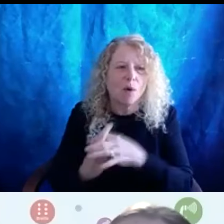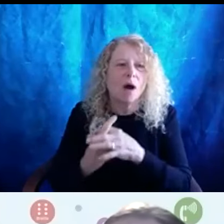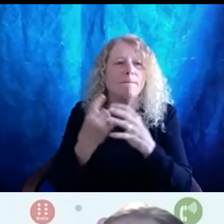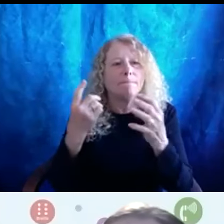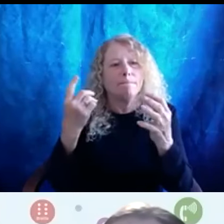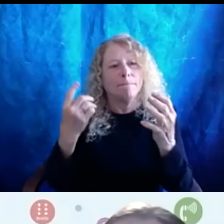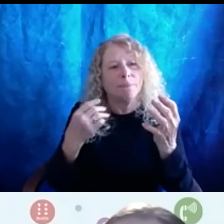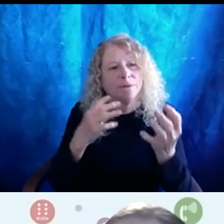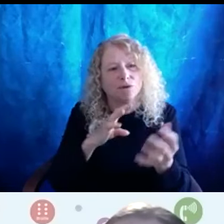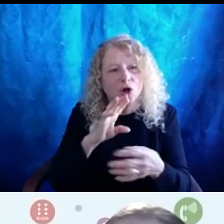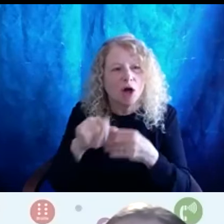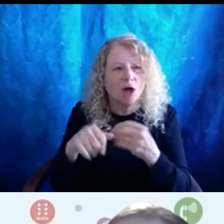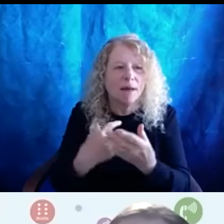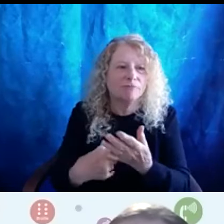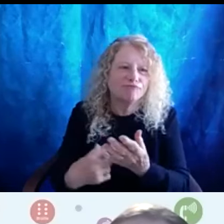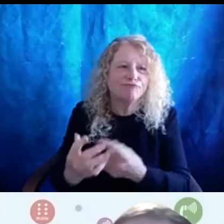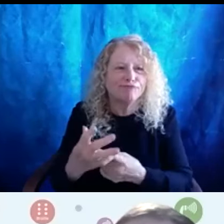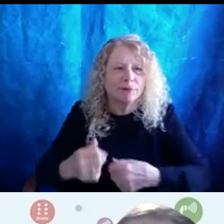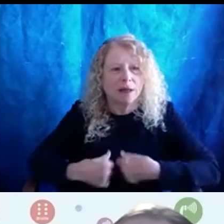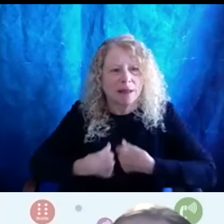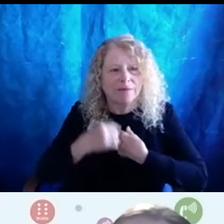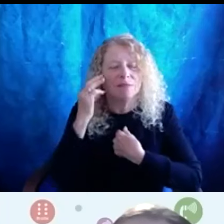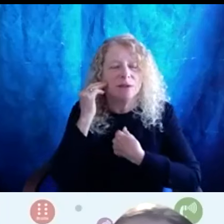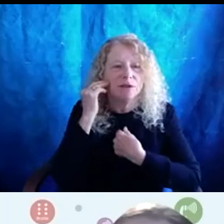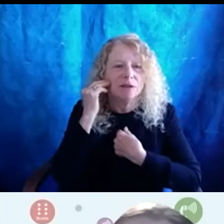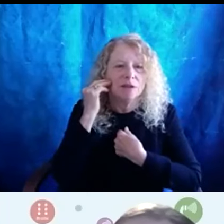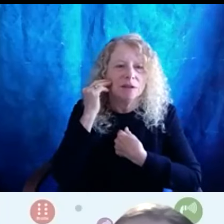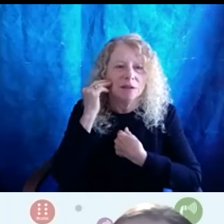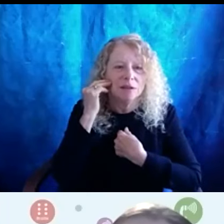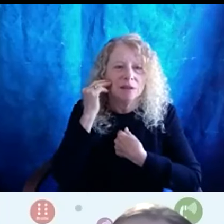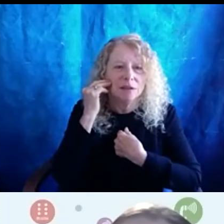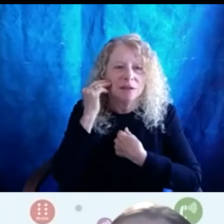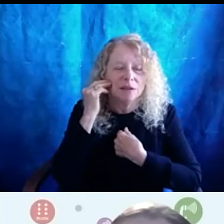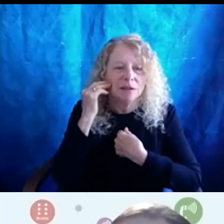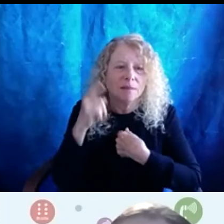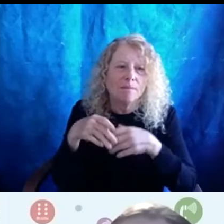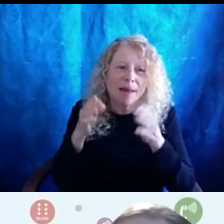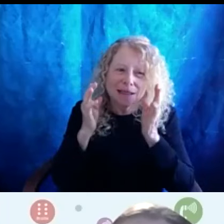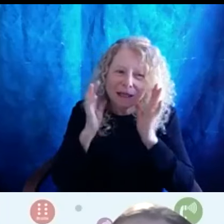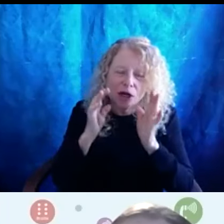talk about our lived experiences. Pay attention to how often folks are